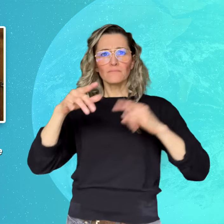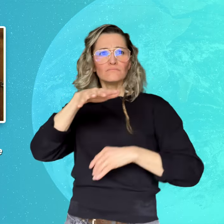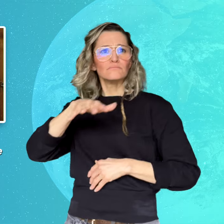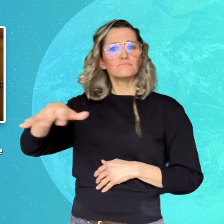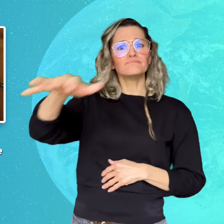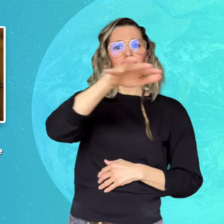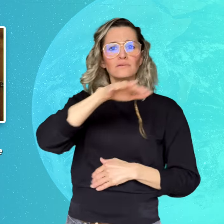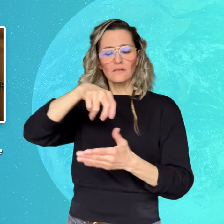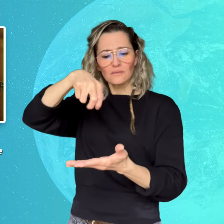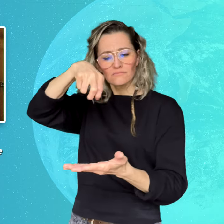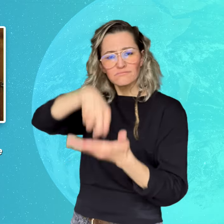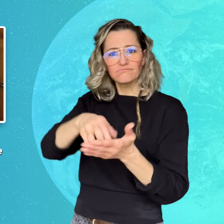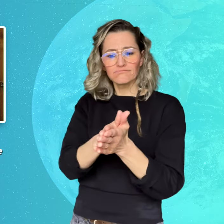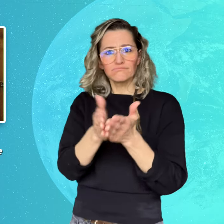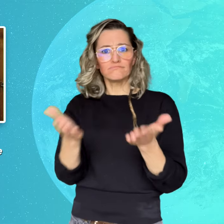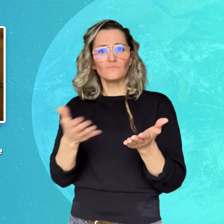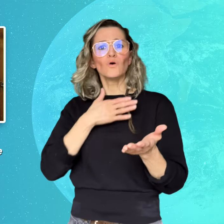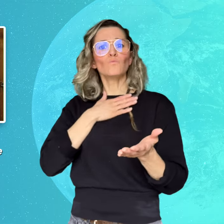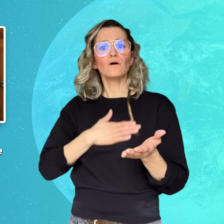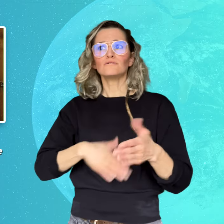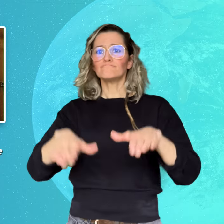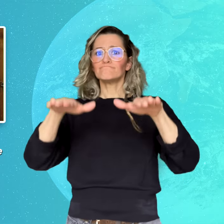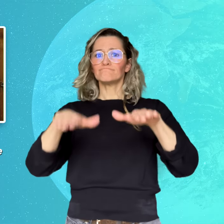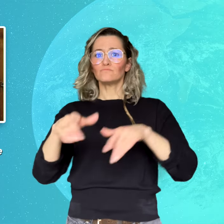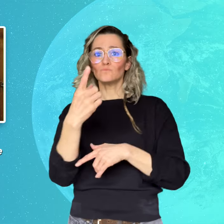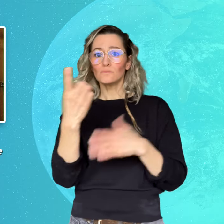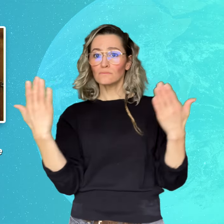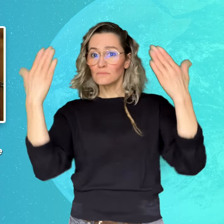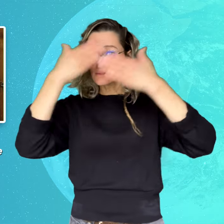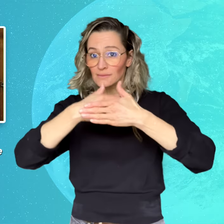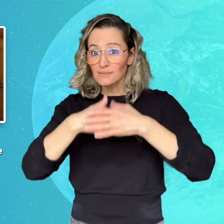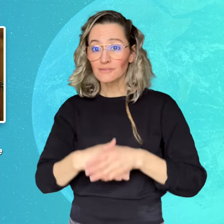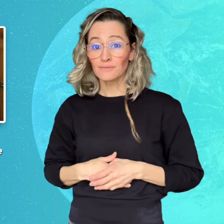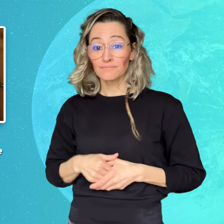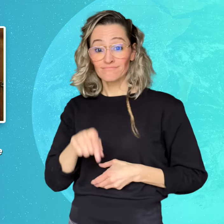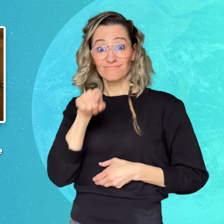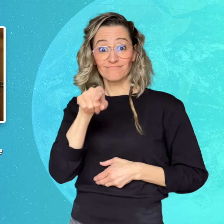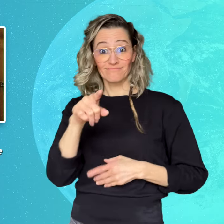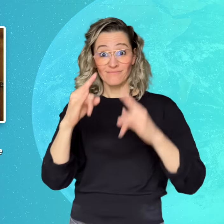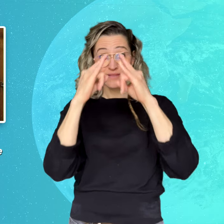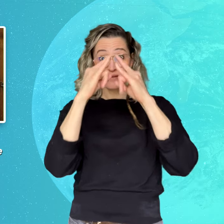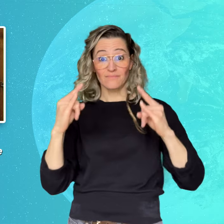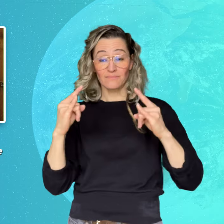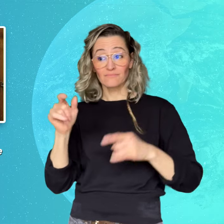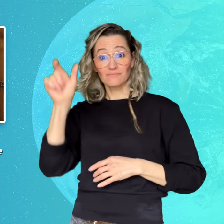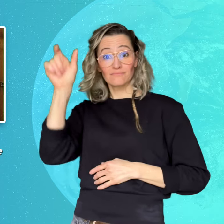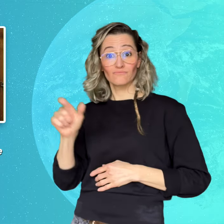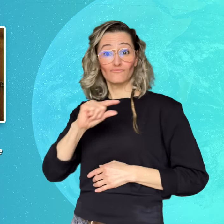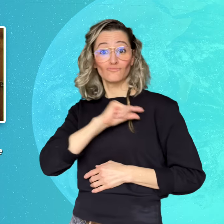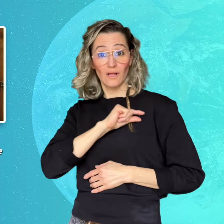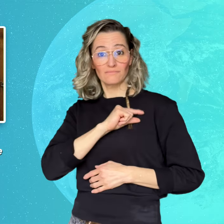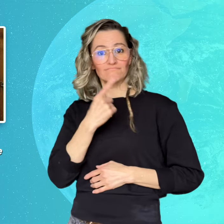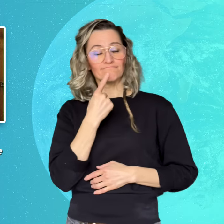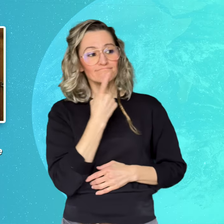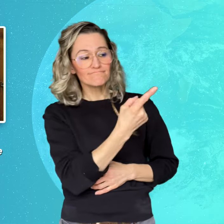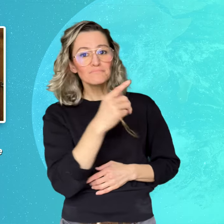While there, Whitaker told Fisher that he didn’t want to go into business